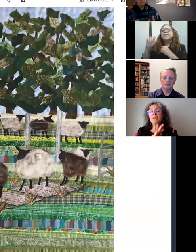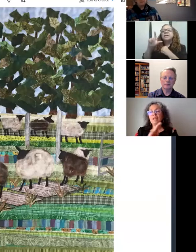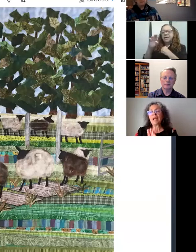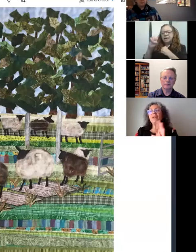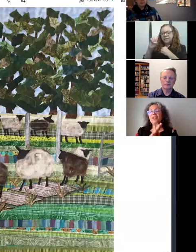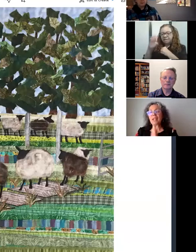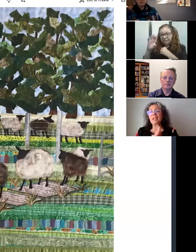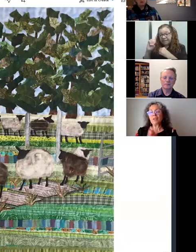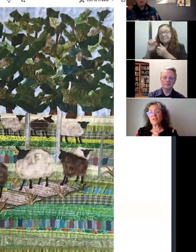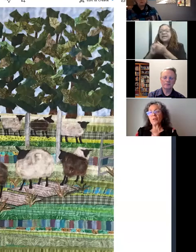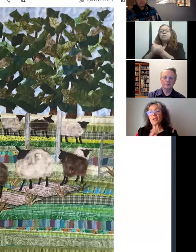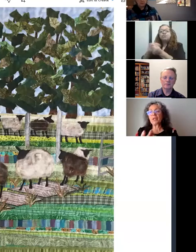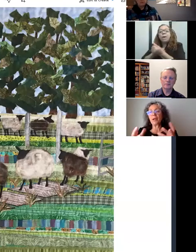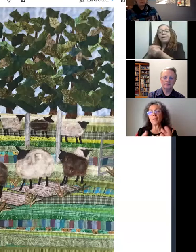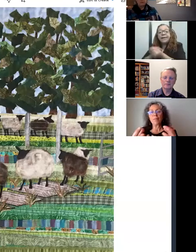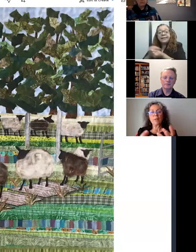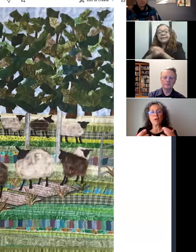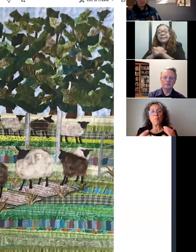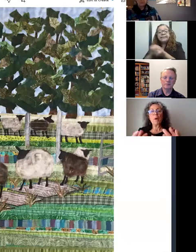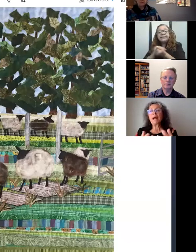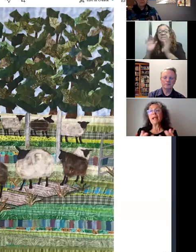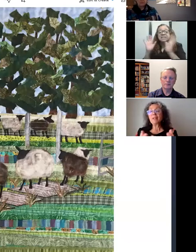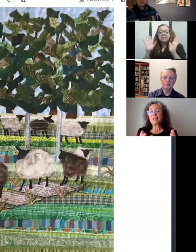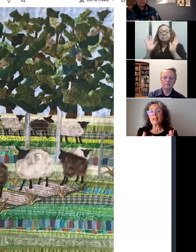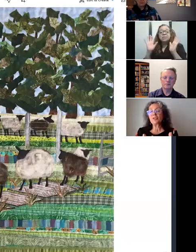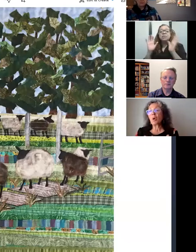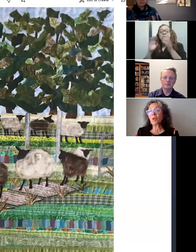and agitating it, so that it um binds, and gets smaller?